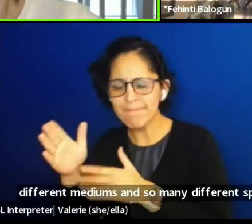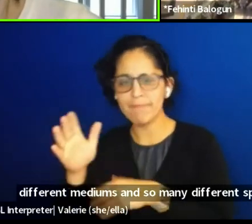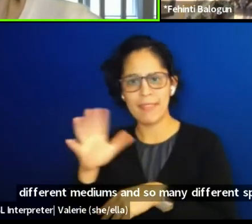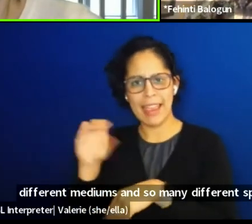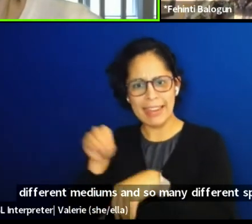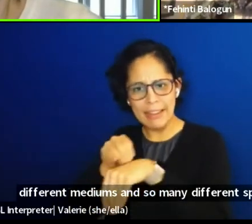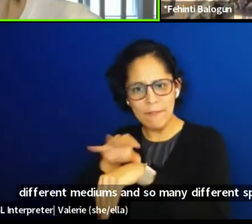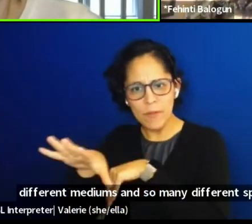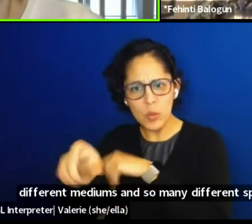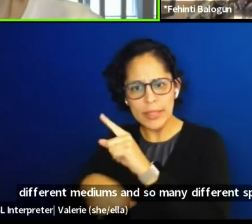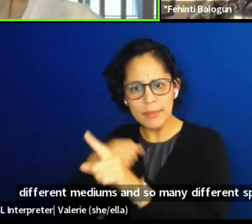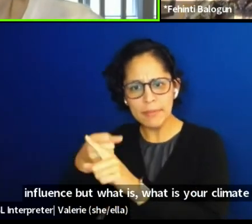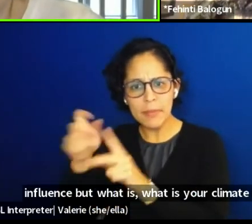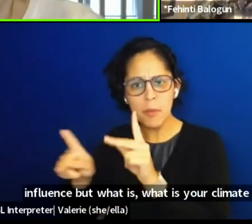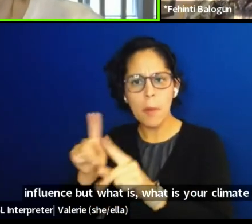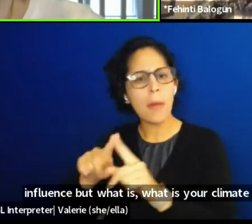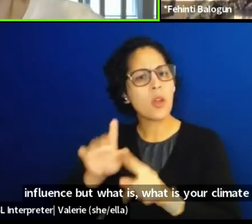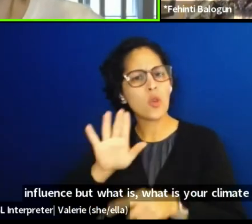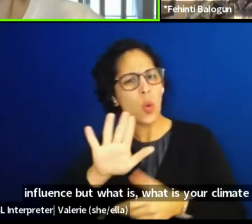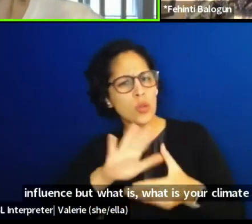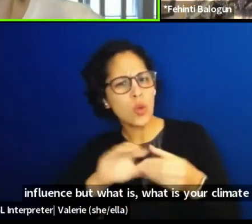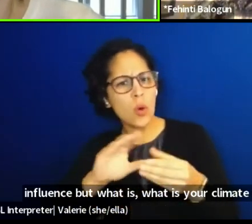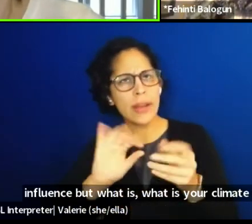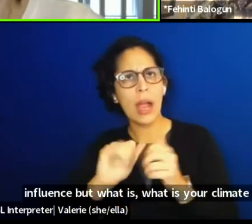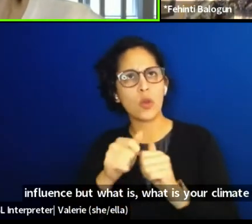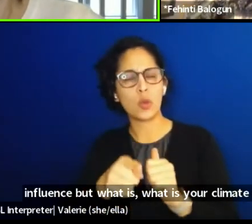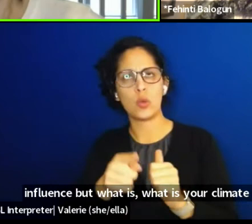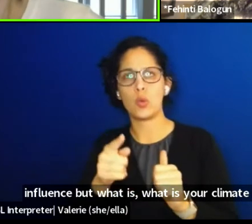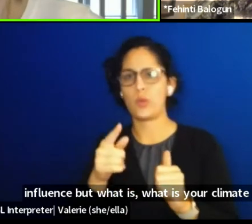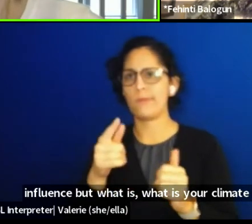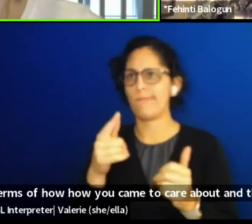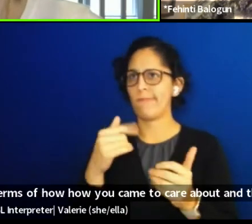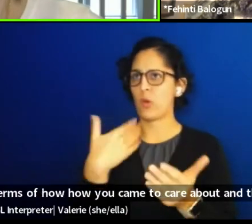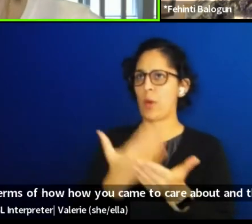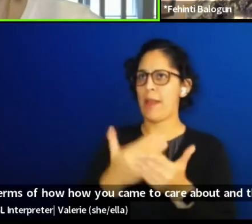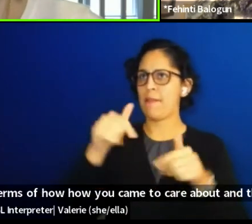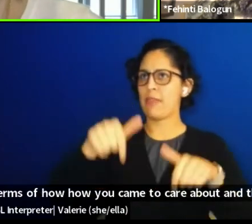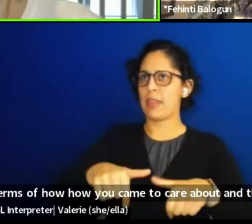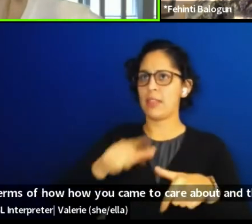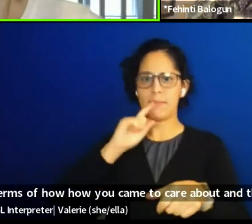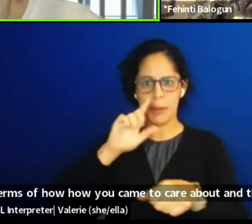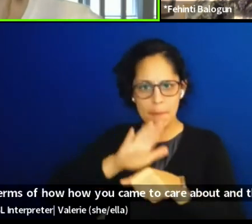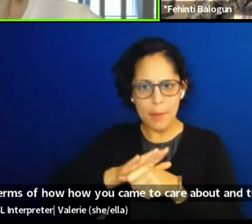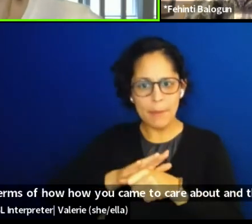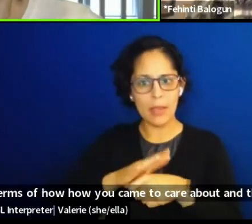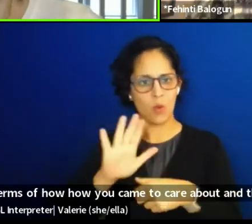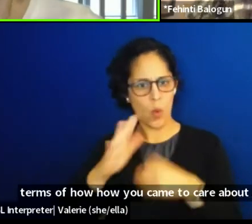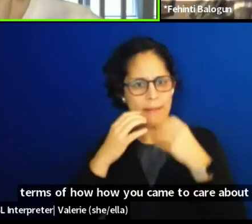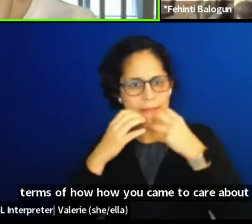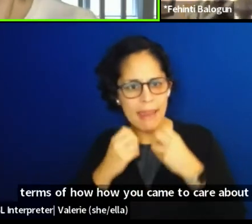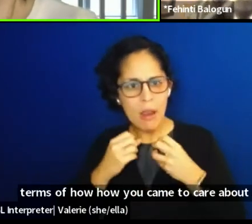in terms of how you came to care about, and then ultimately devote so much of your life to the climate crisis?